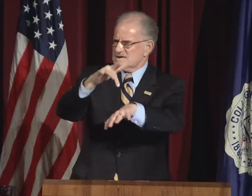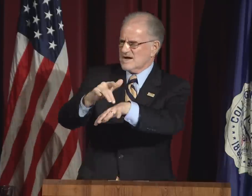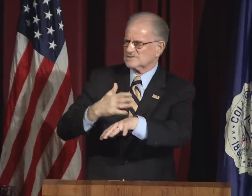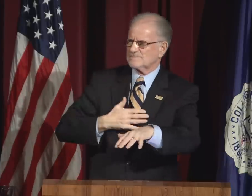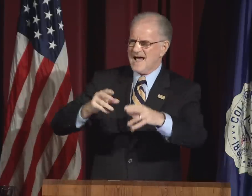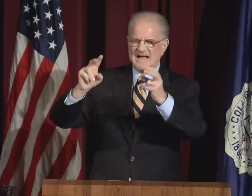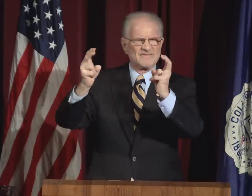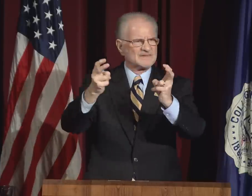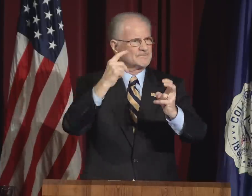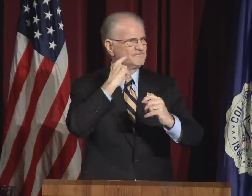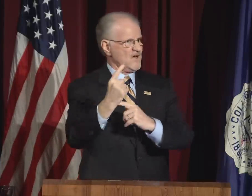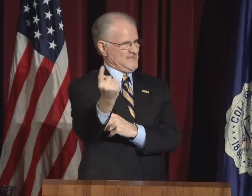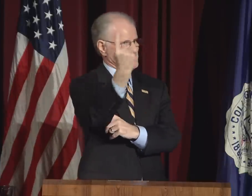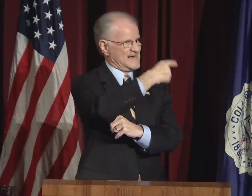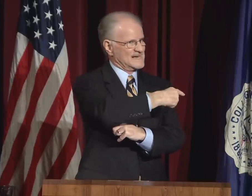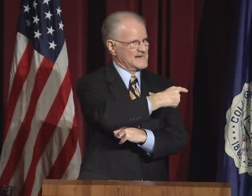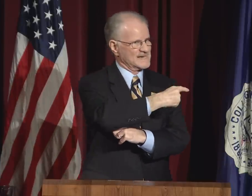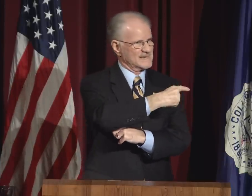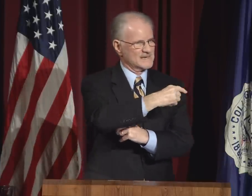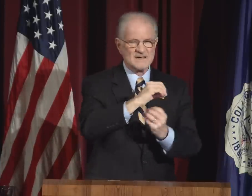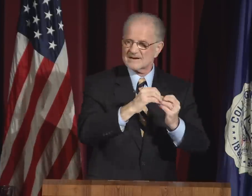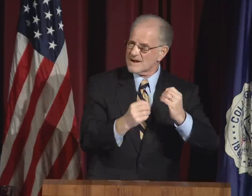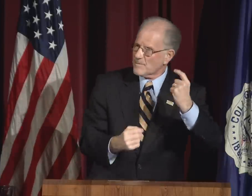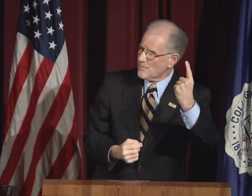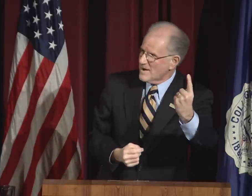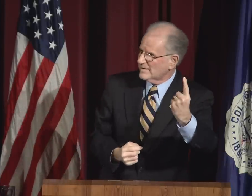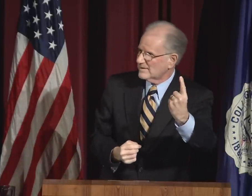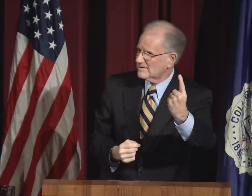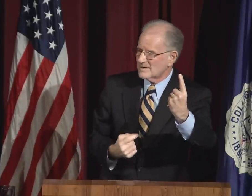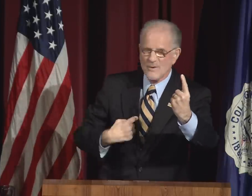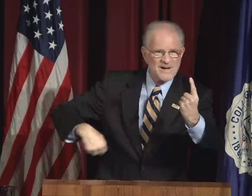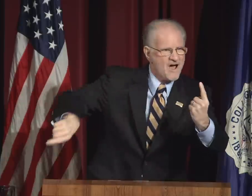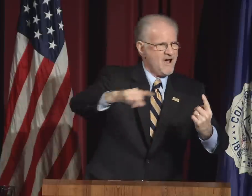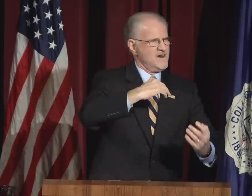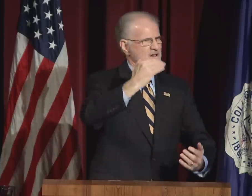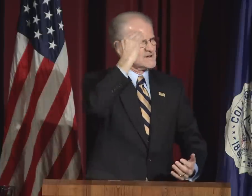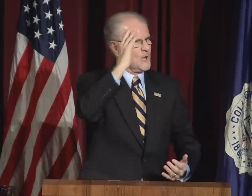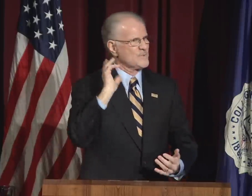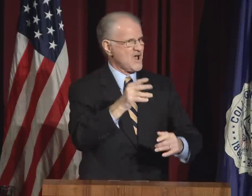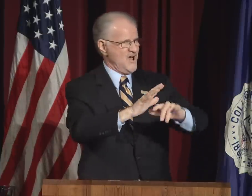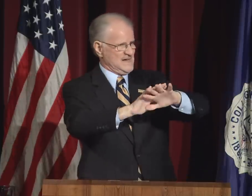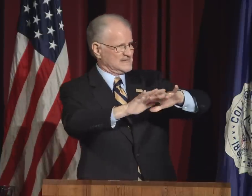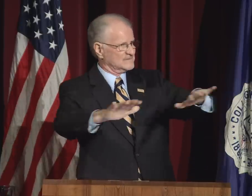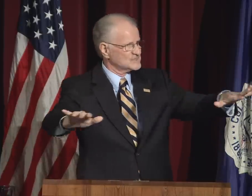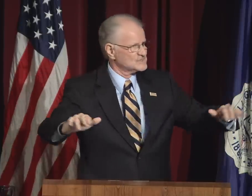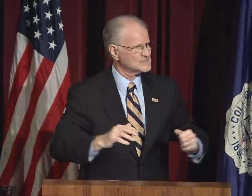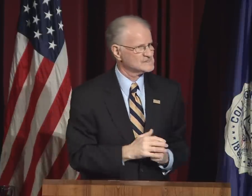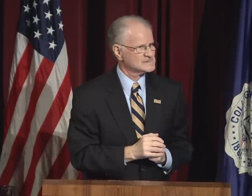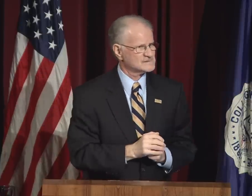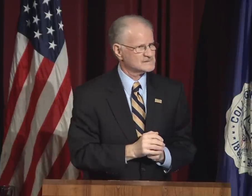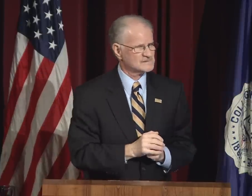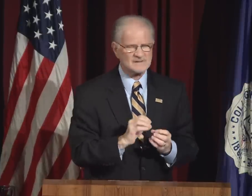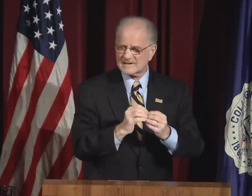Both of them touch my theme for the day.